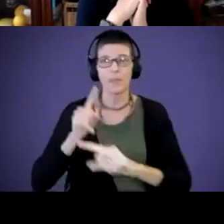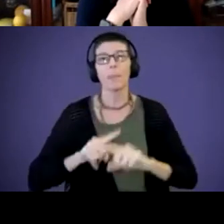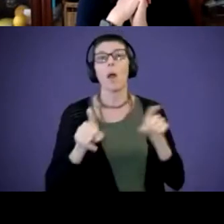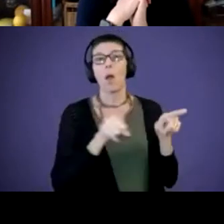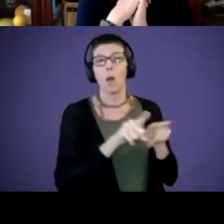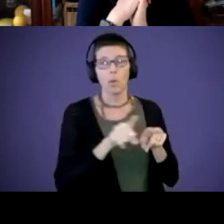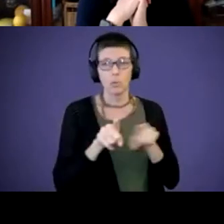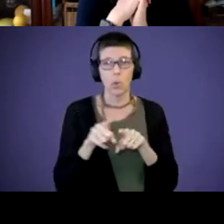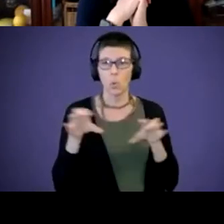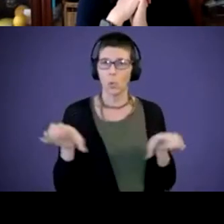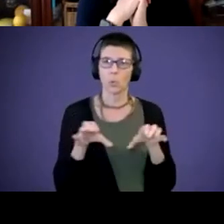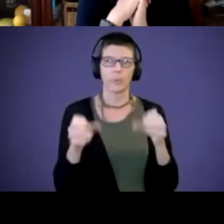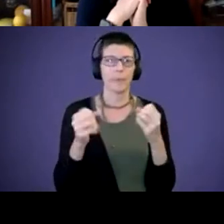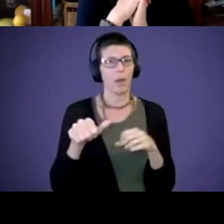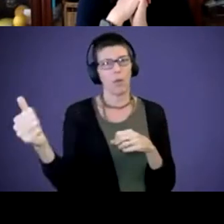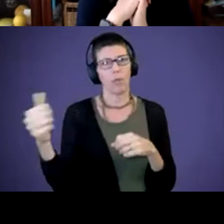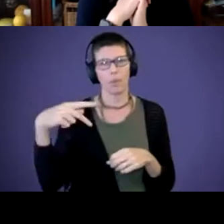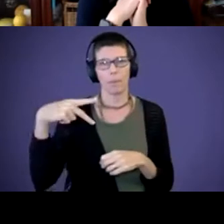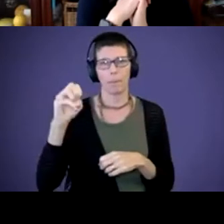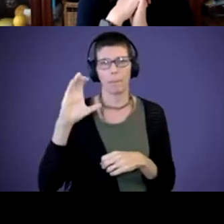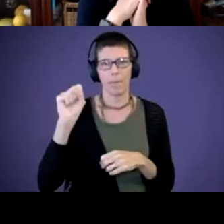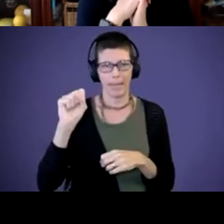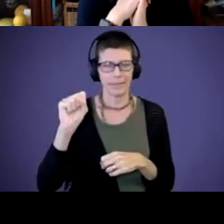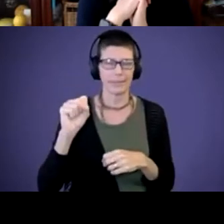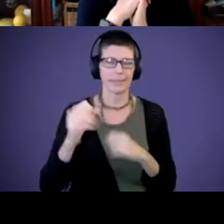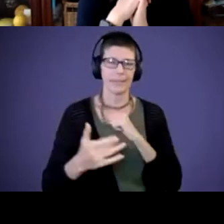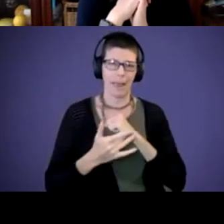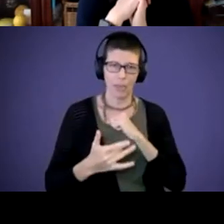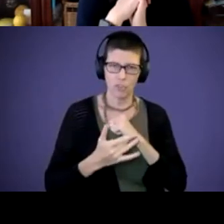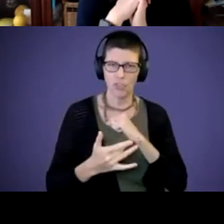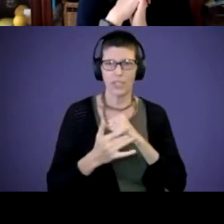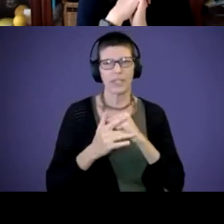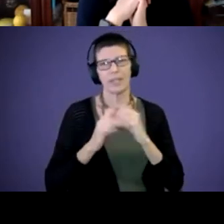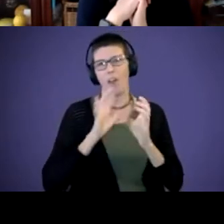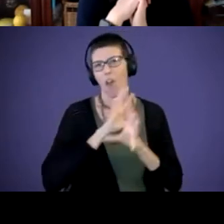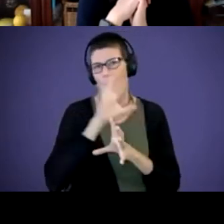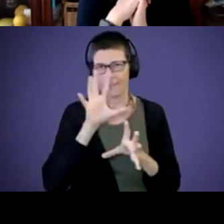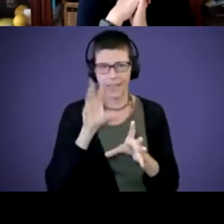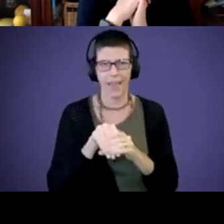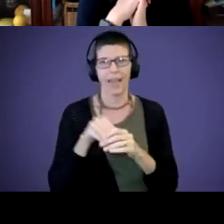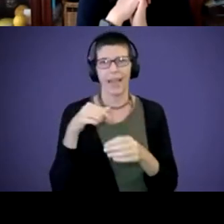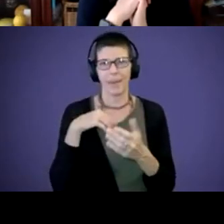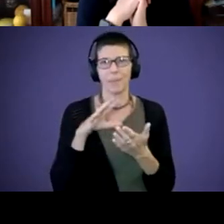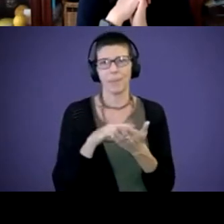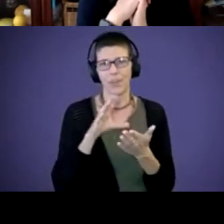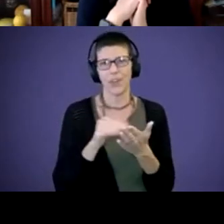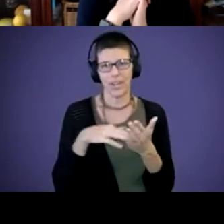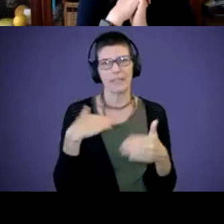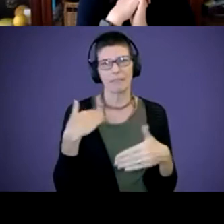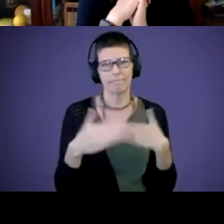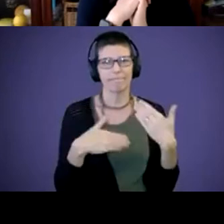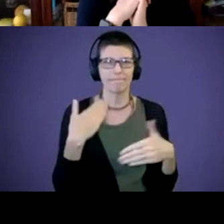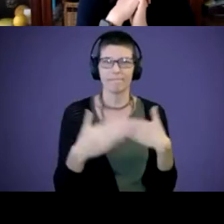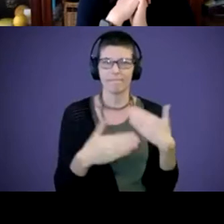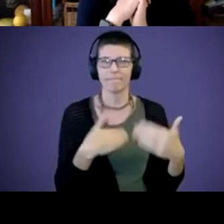all these other techs and technology and all of that that I'm learning as I go. But yeah,